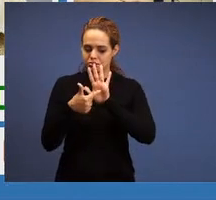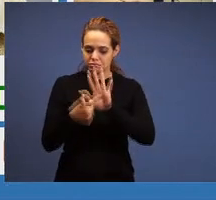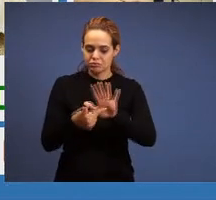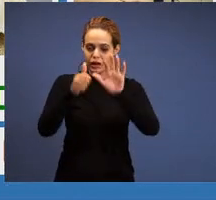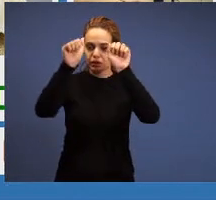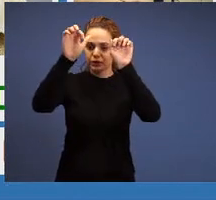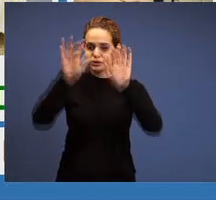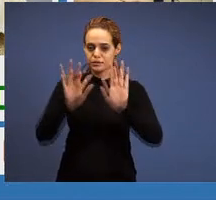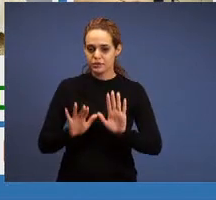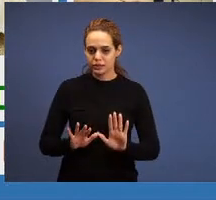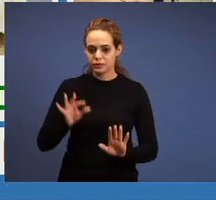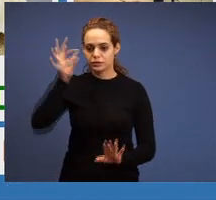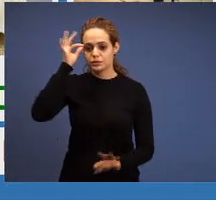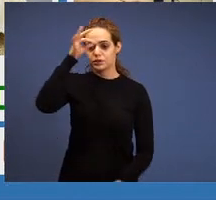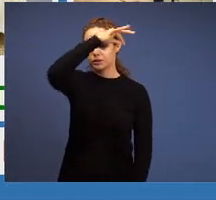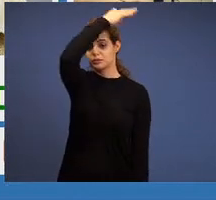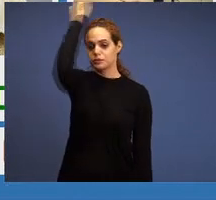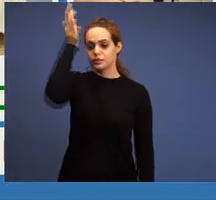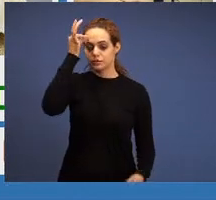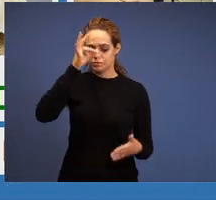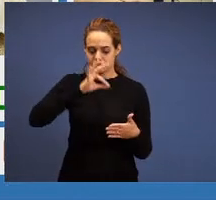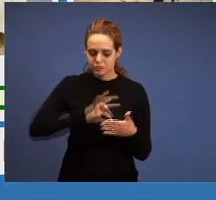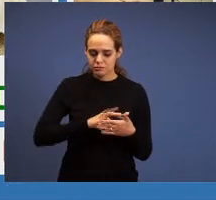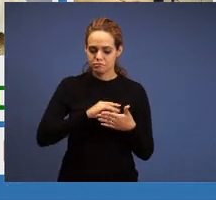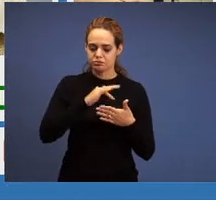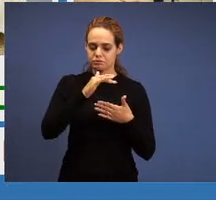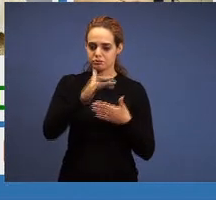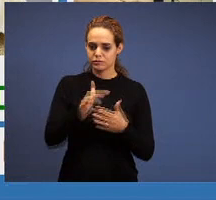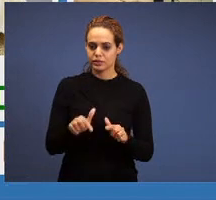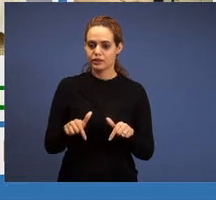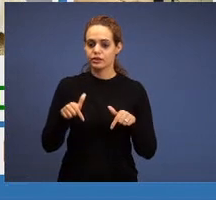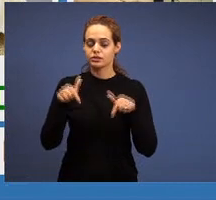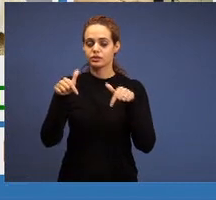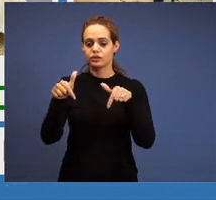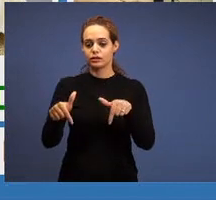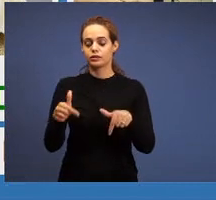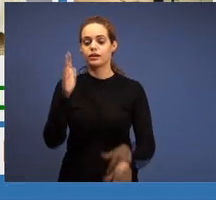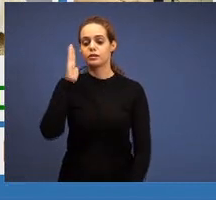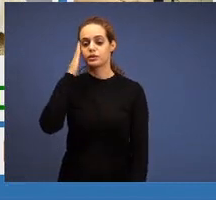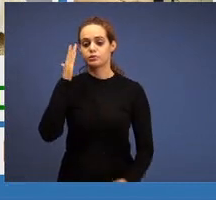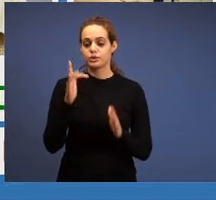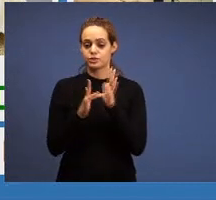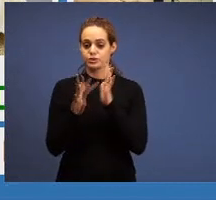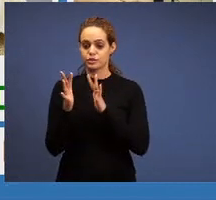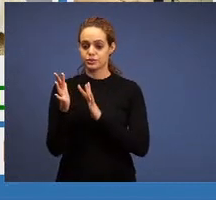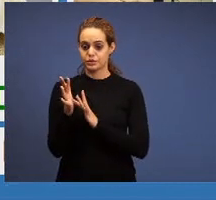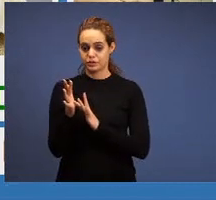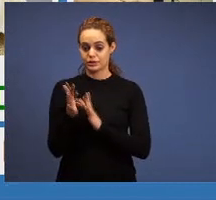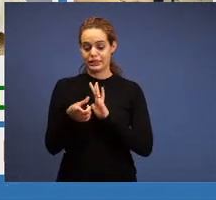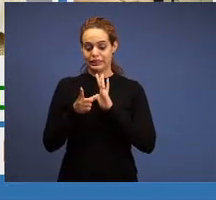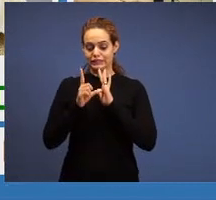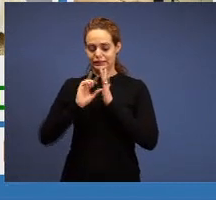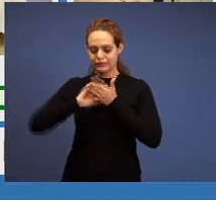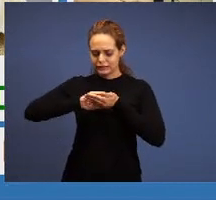comes here, in the next letter, it was the understanding of Jesus, the treasure that was hidden, it was the life that was dead, that